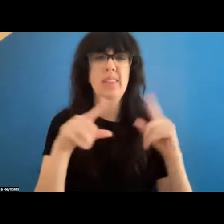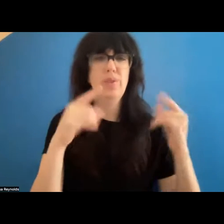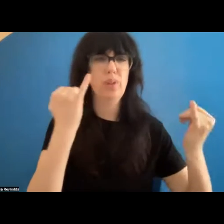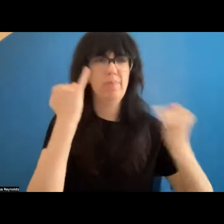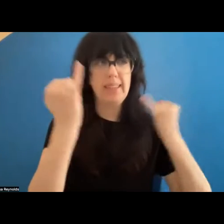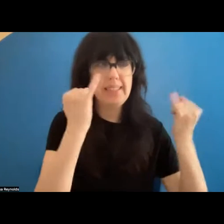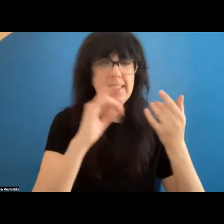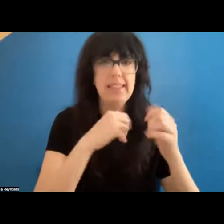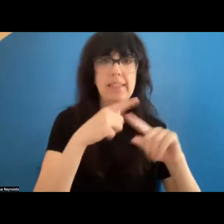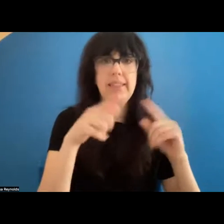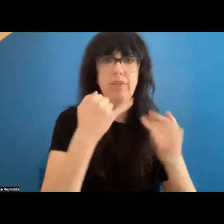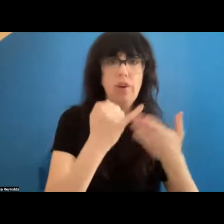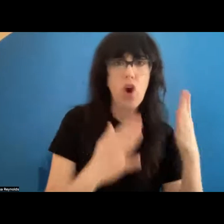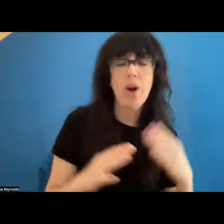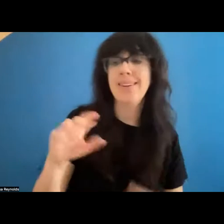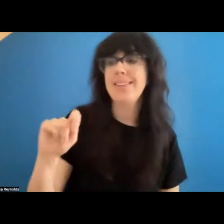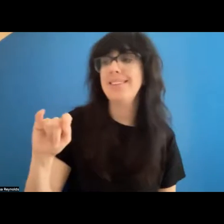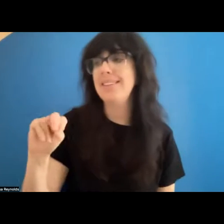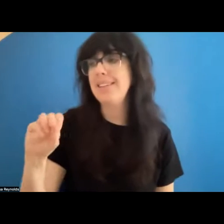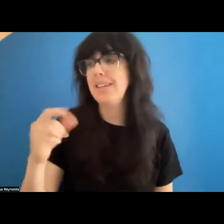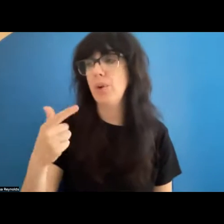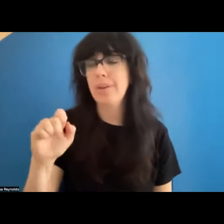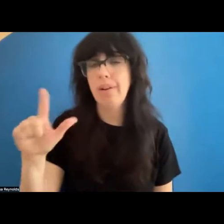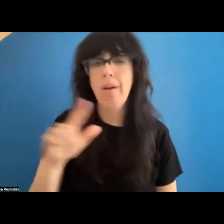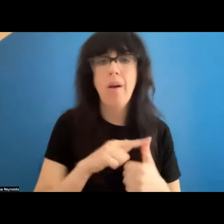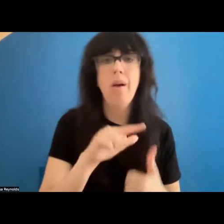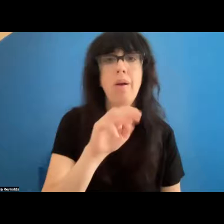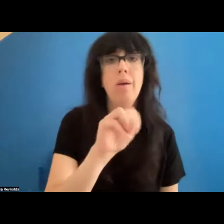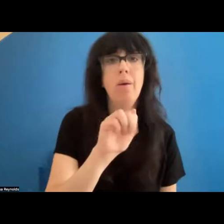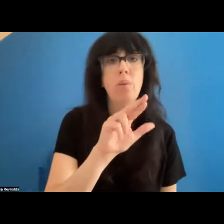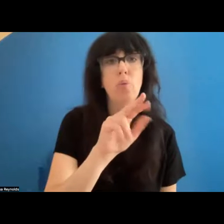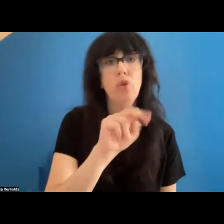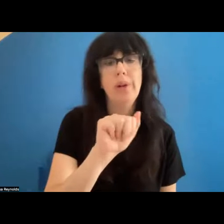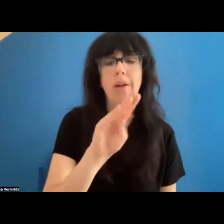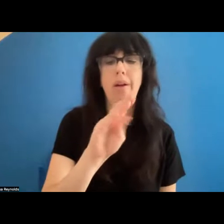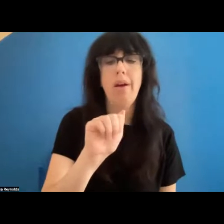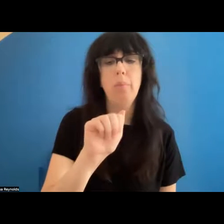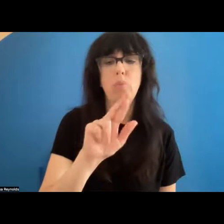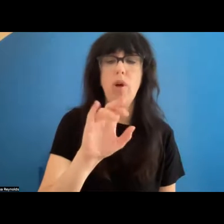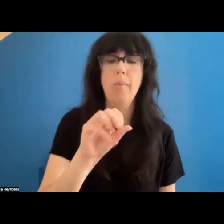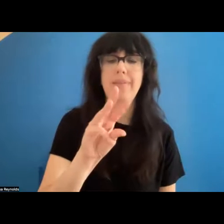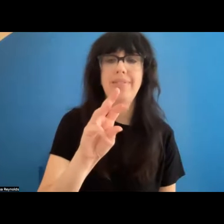, whether it's marina Bron